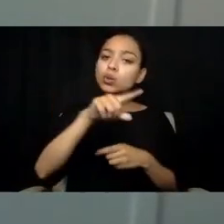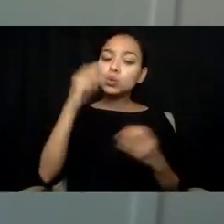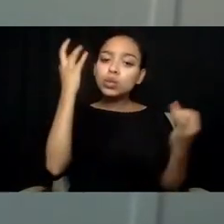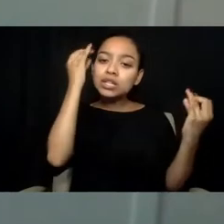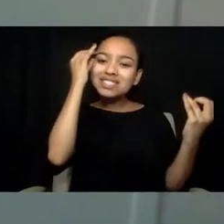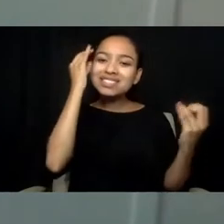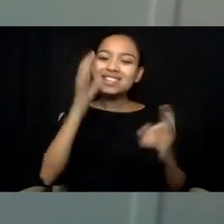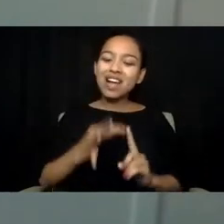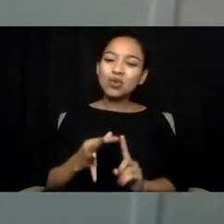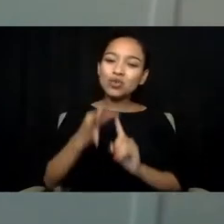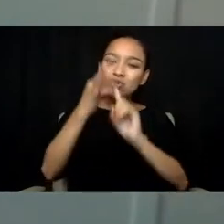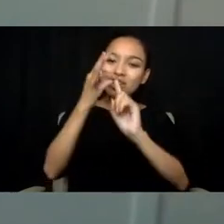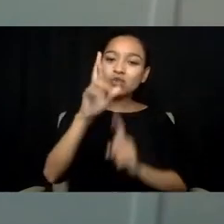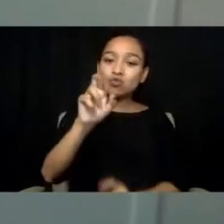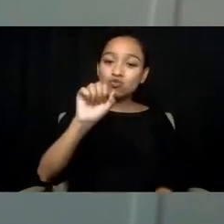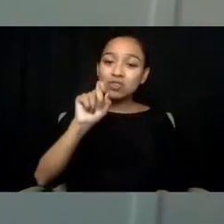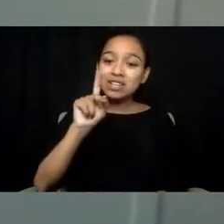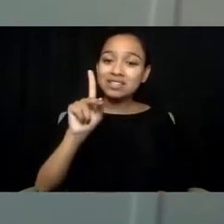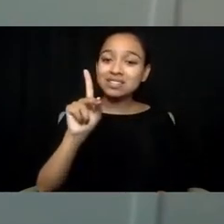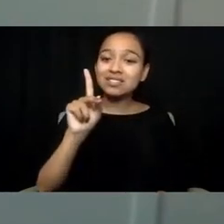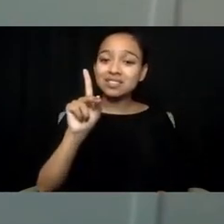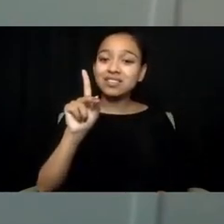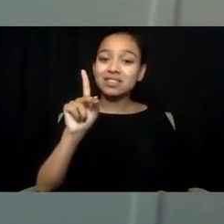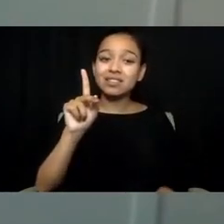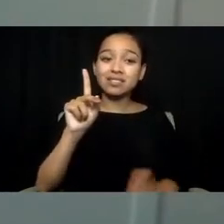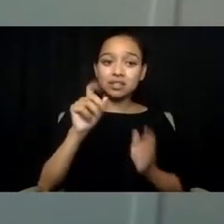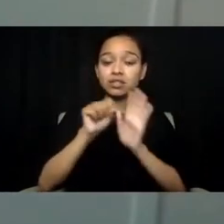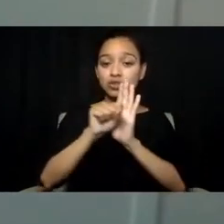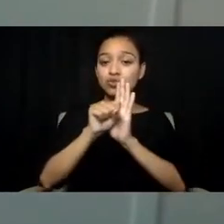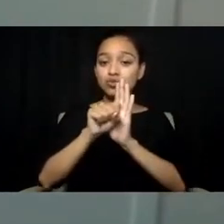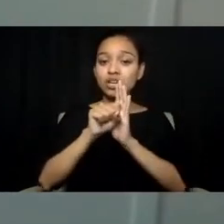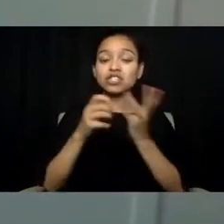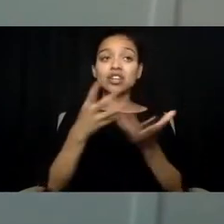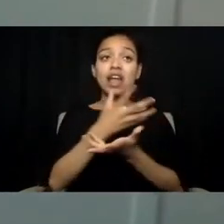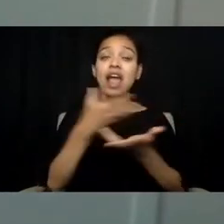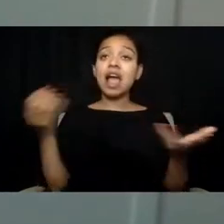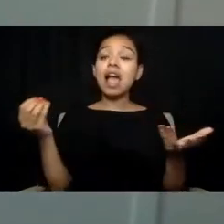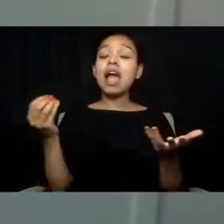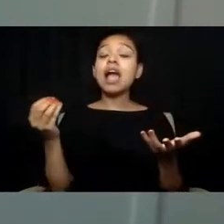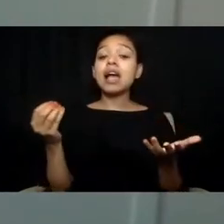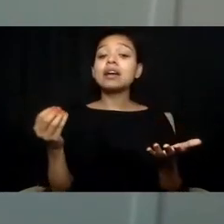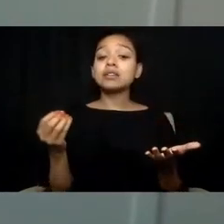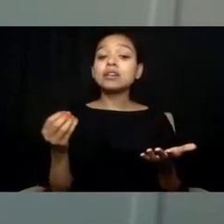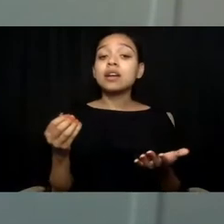a sevenfold higher risk of dying by suicide than the general public,